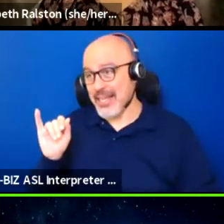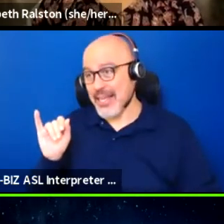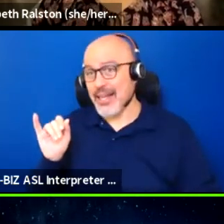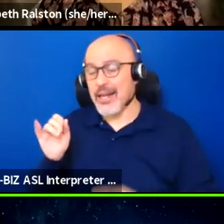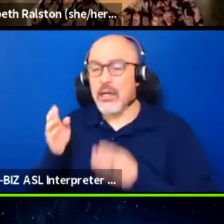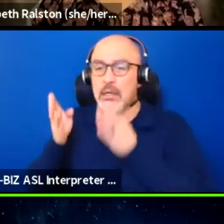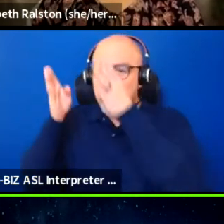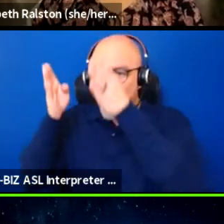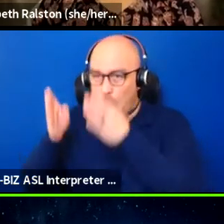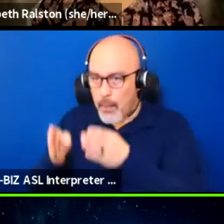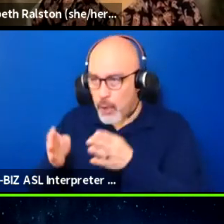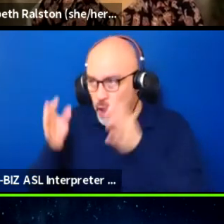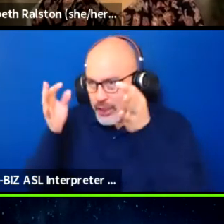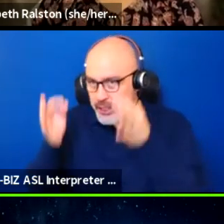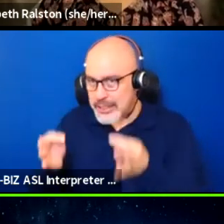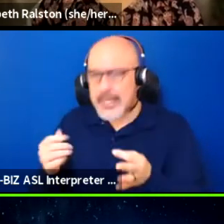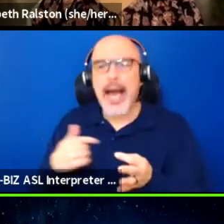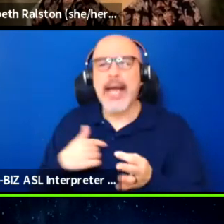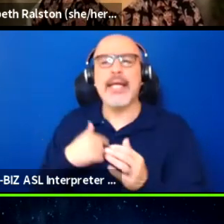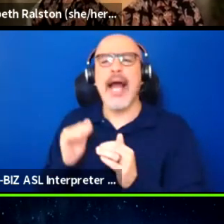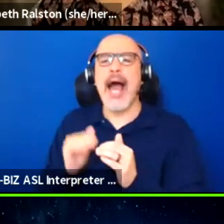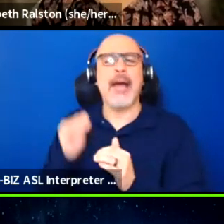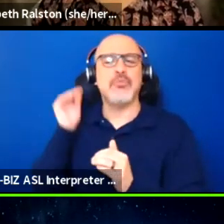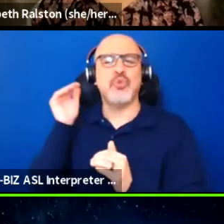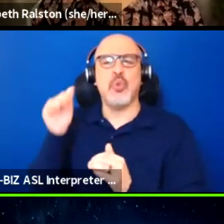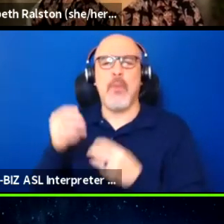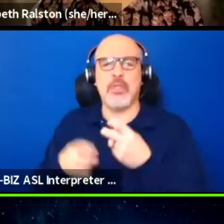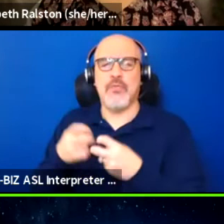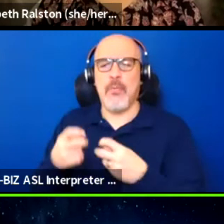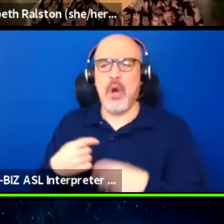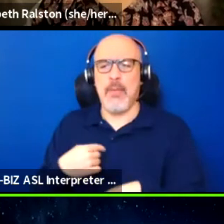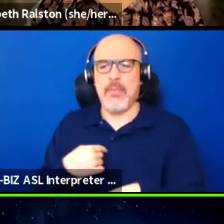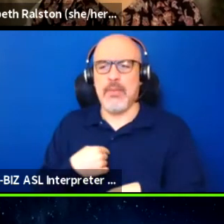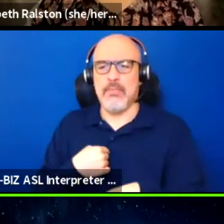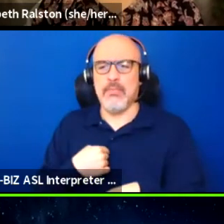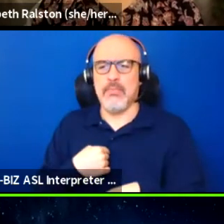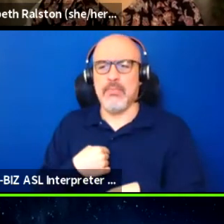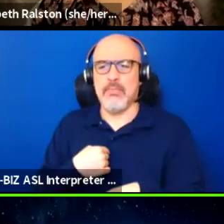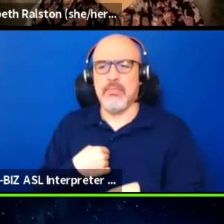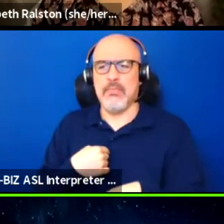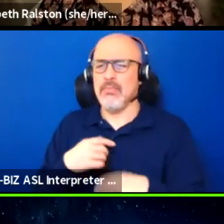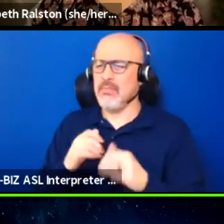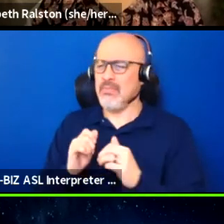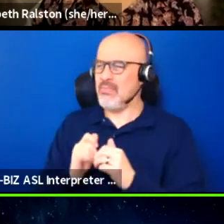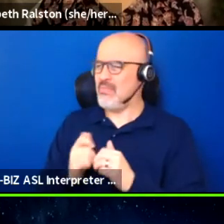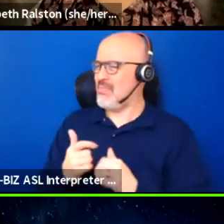that I'm too much of a problem, and it's like, how am I a problem when I just want to come